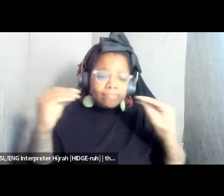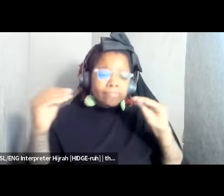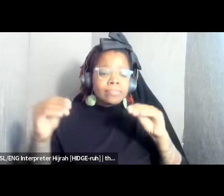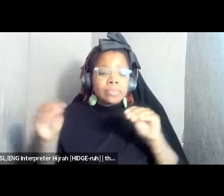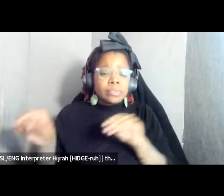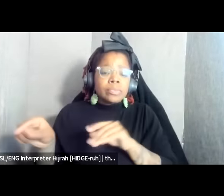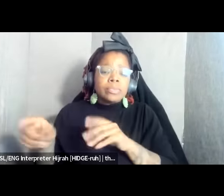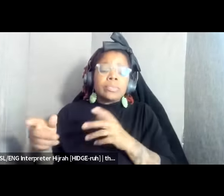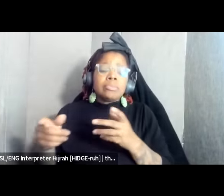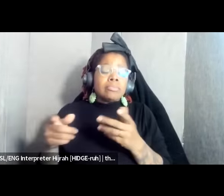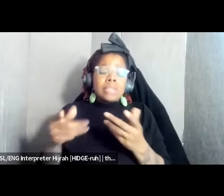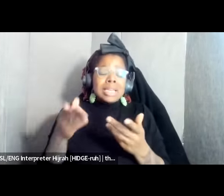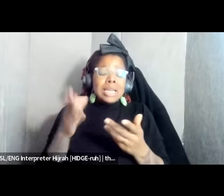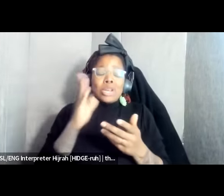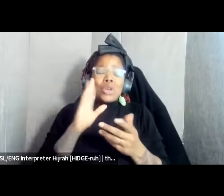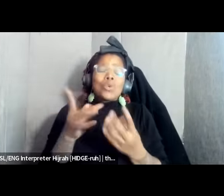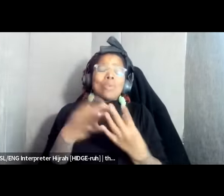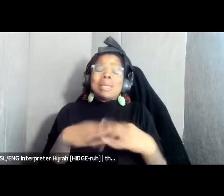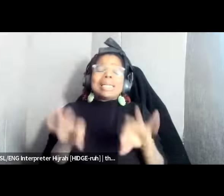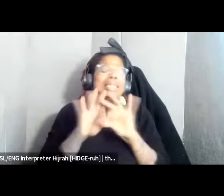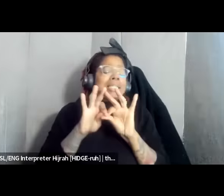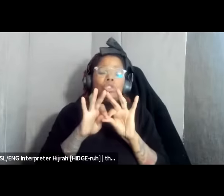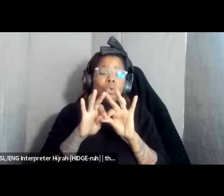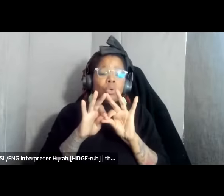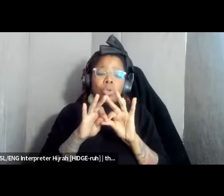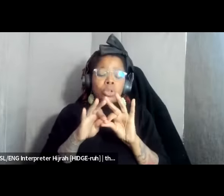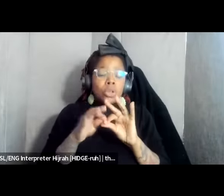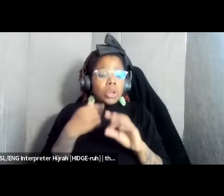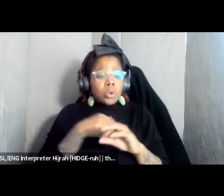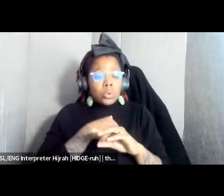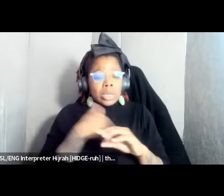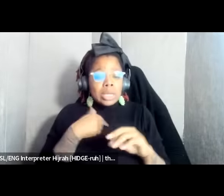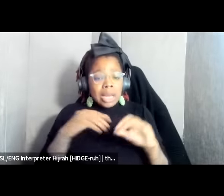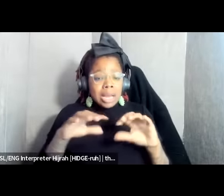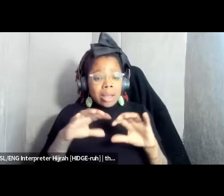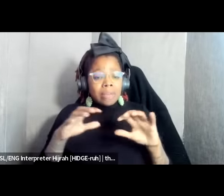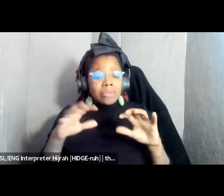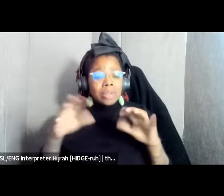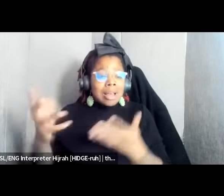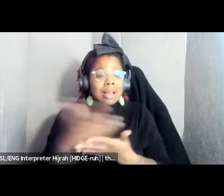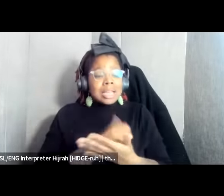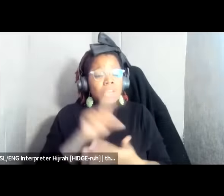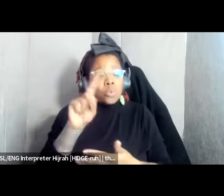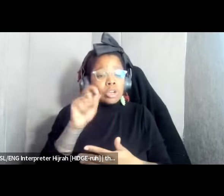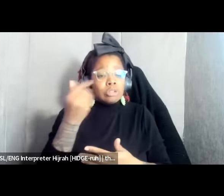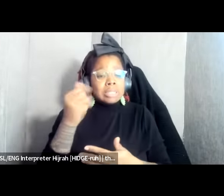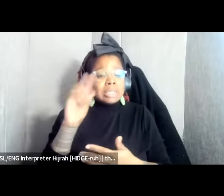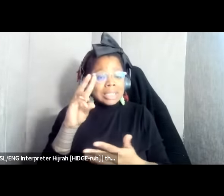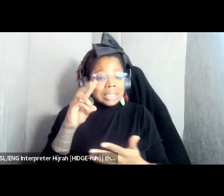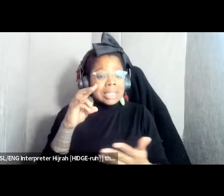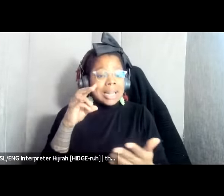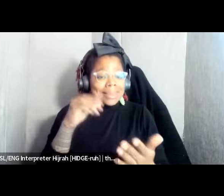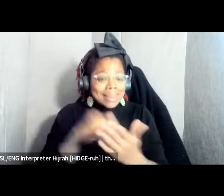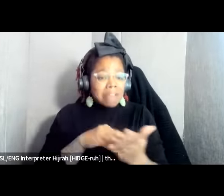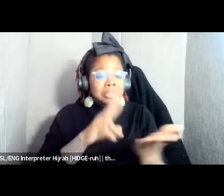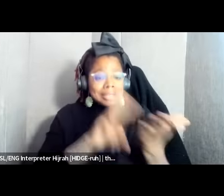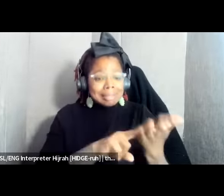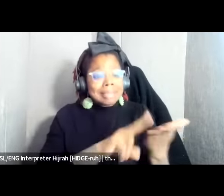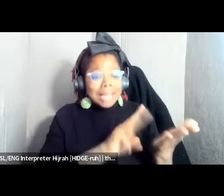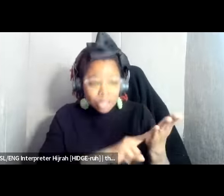is going to be so essential because though we have collected 116,000 plus petitions signatures um our